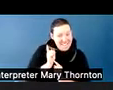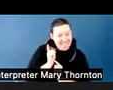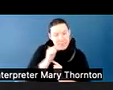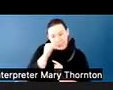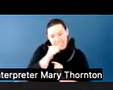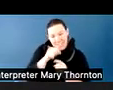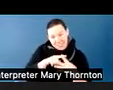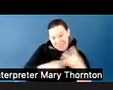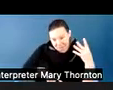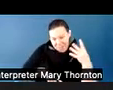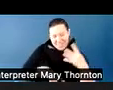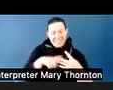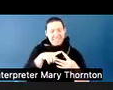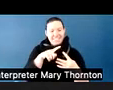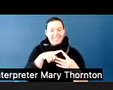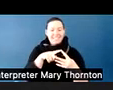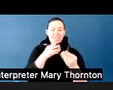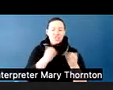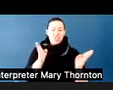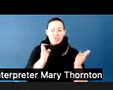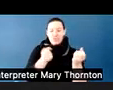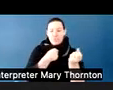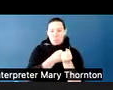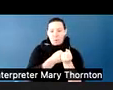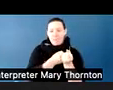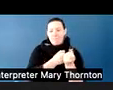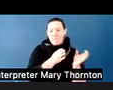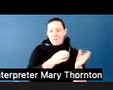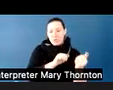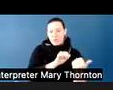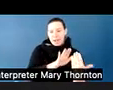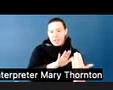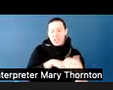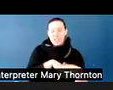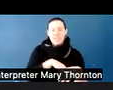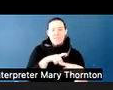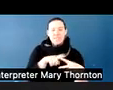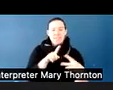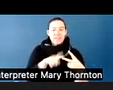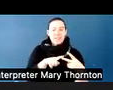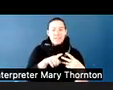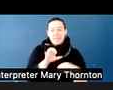Talking about general supportive strategies. How do we set expectations sort of fairly.